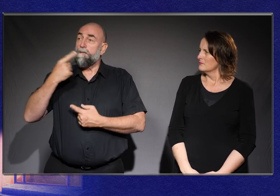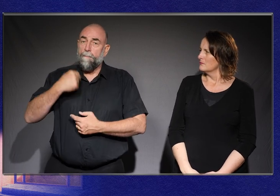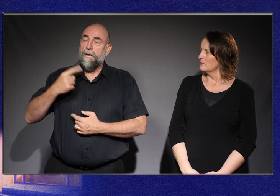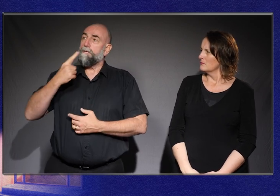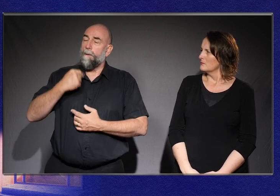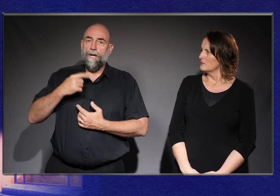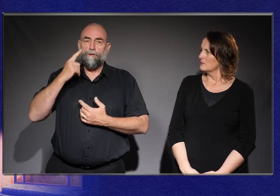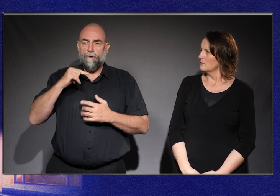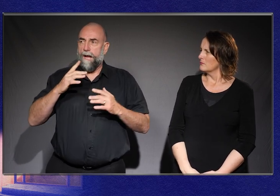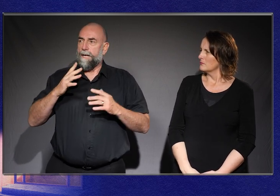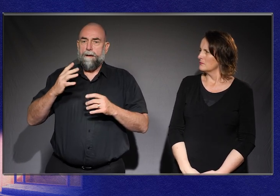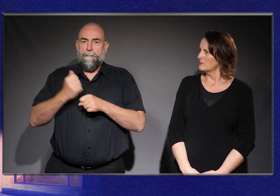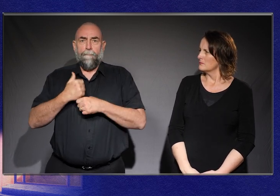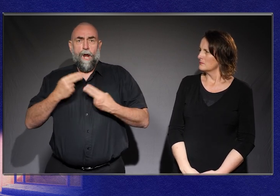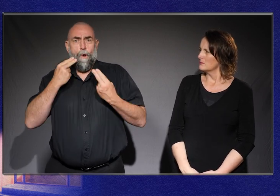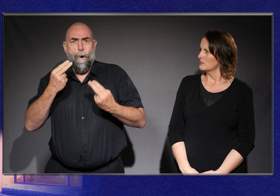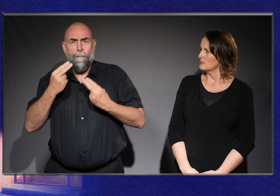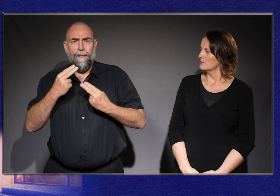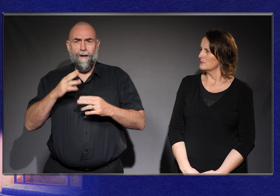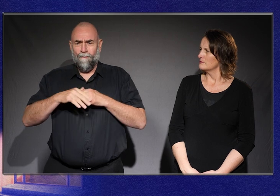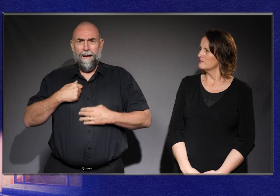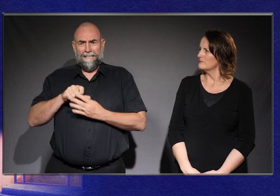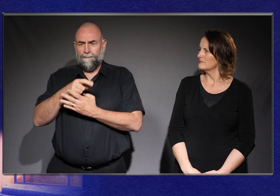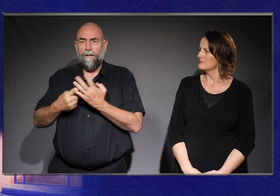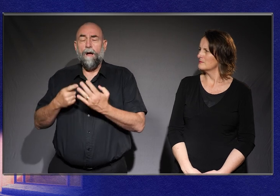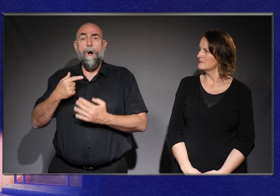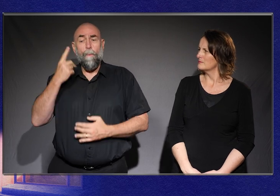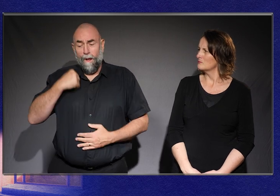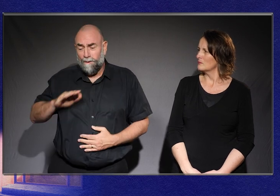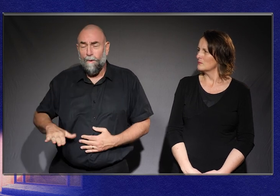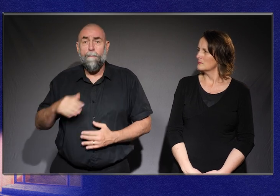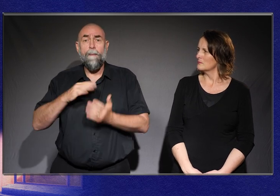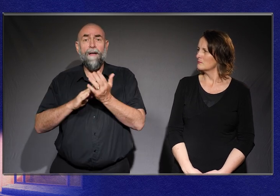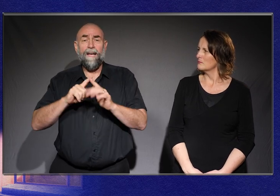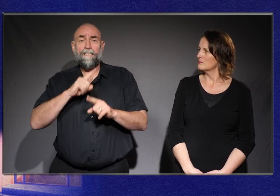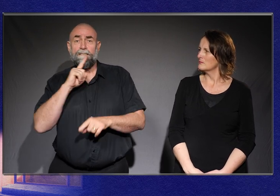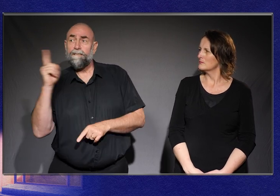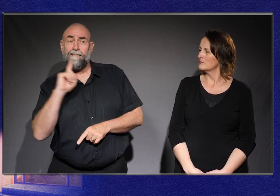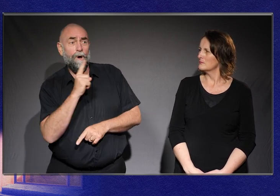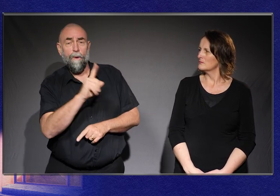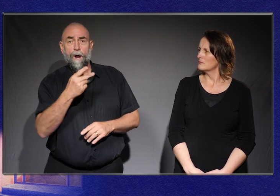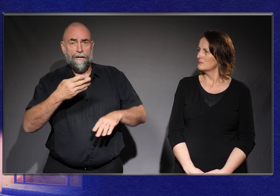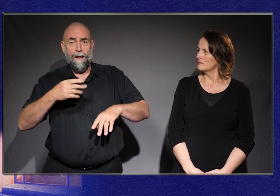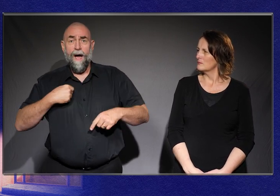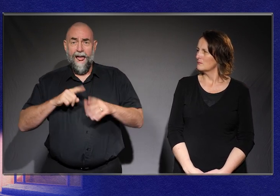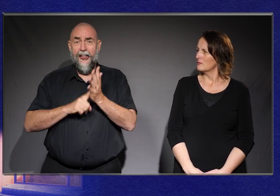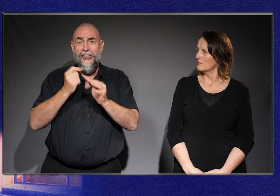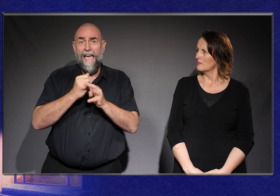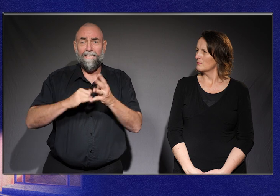When I was little, my mum was told that my legs should be cut off and prosthetics fitted so I could stand.